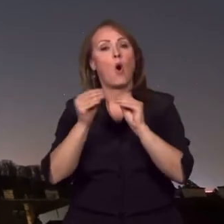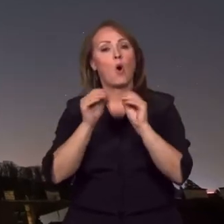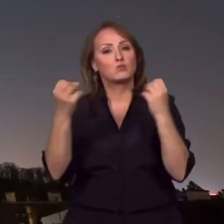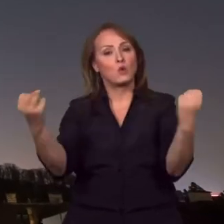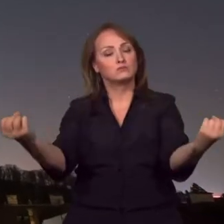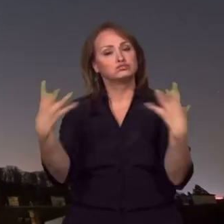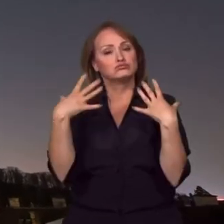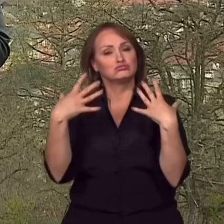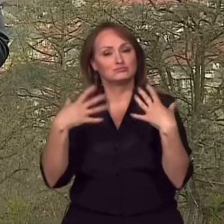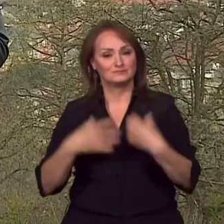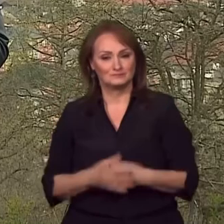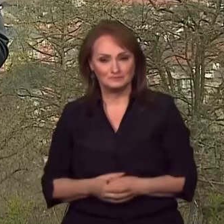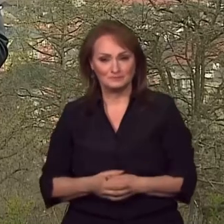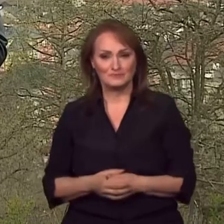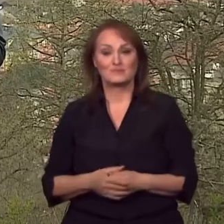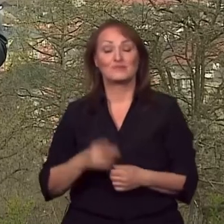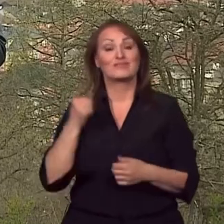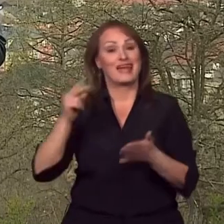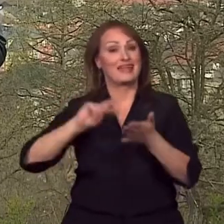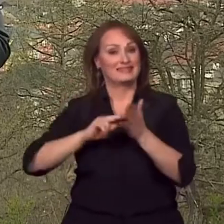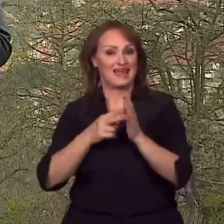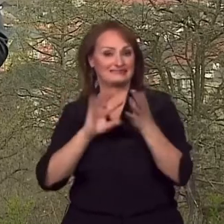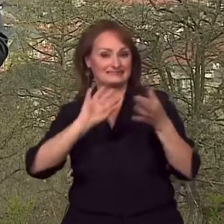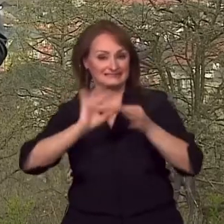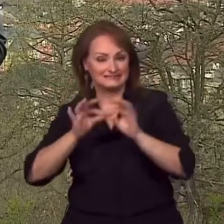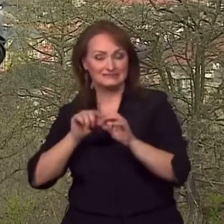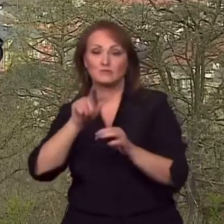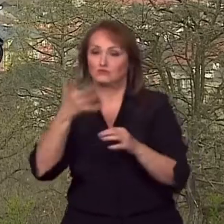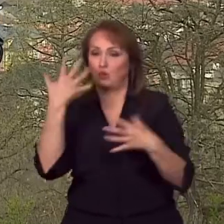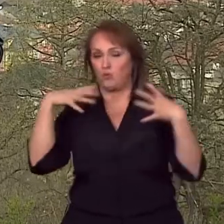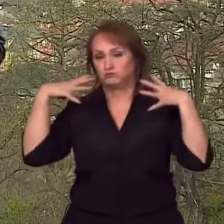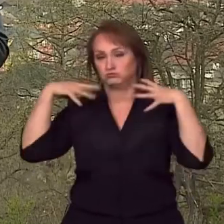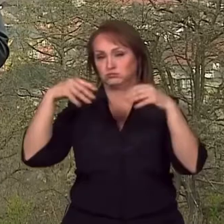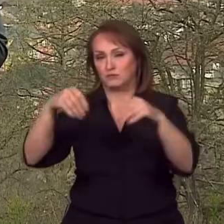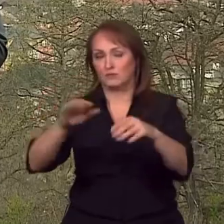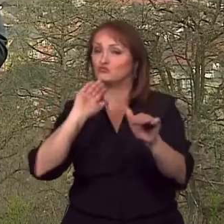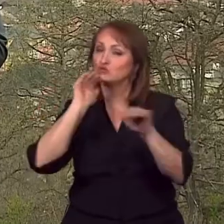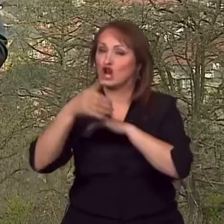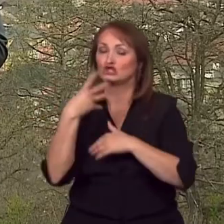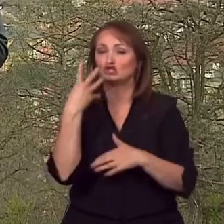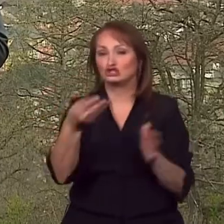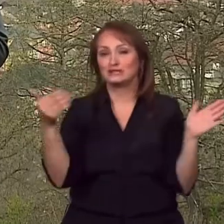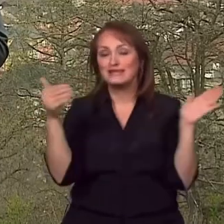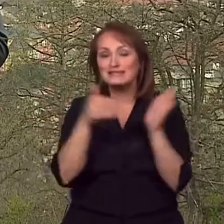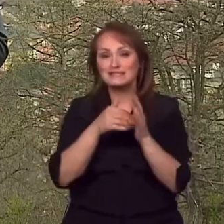Technical networks in the city turned off more than 40,000 public lighting lamps due to research.